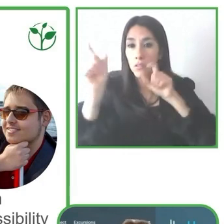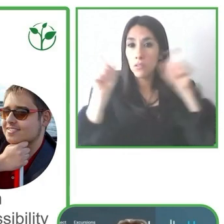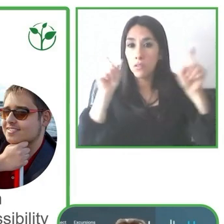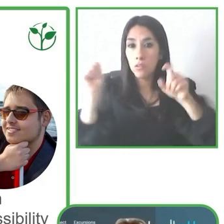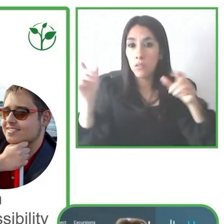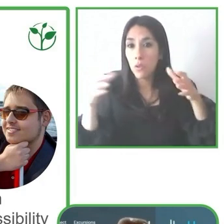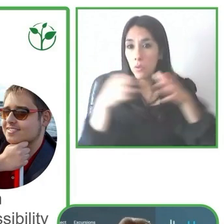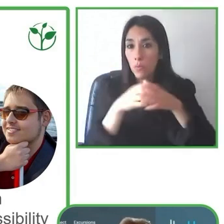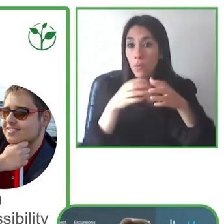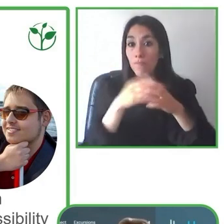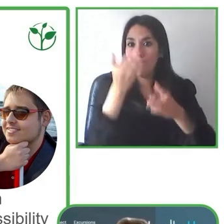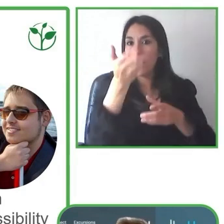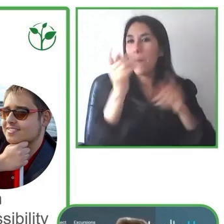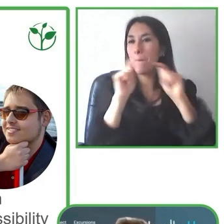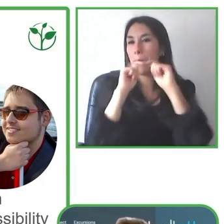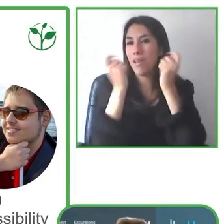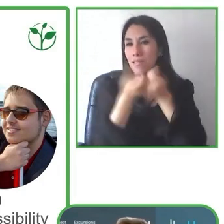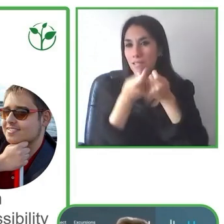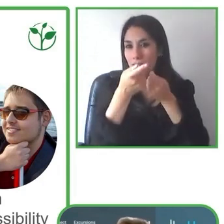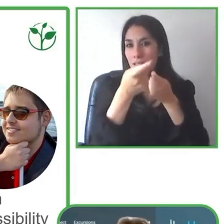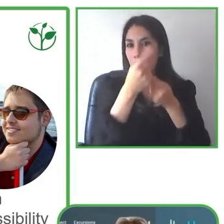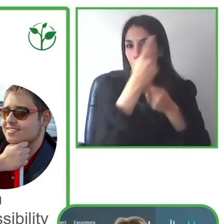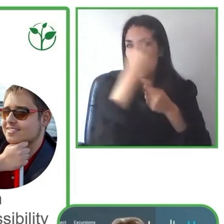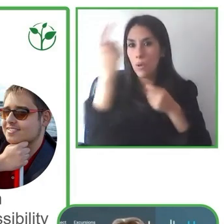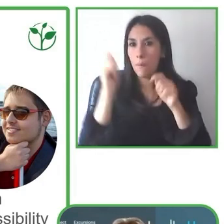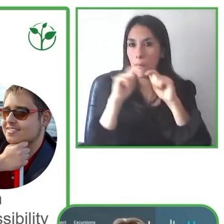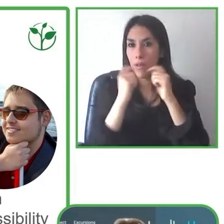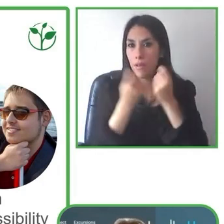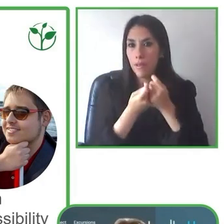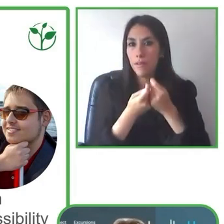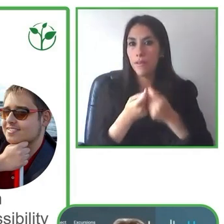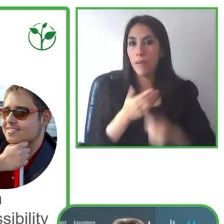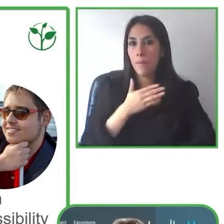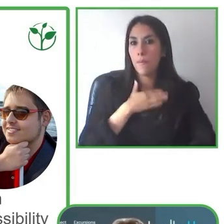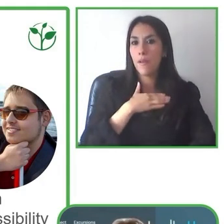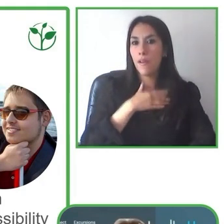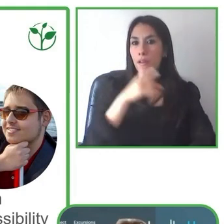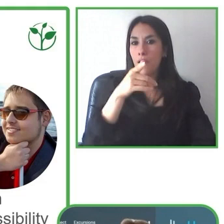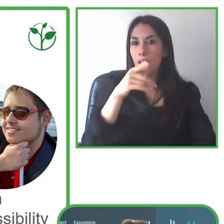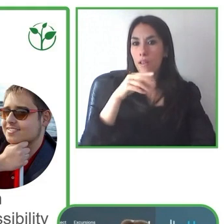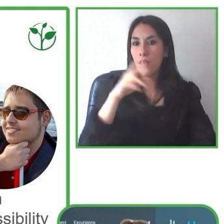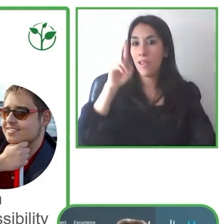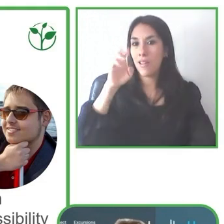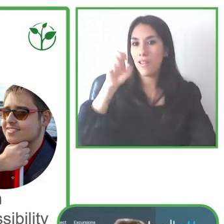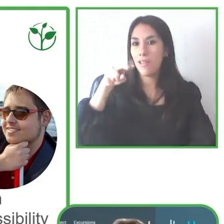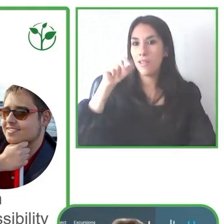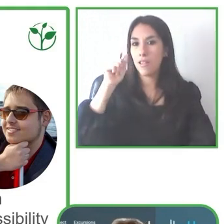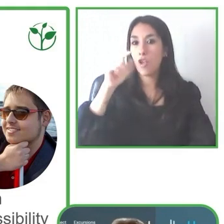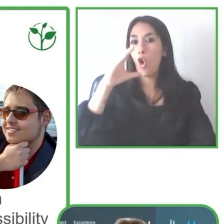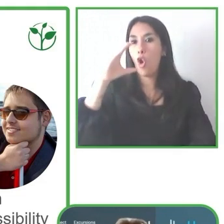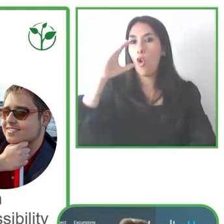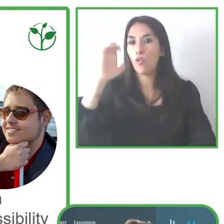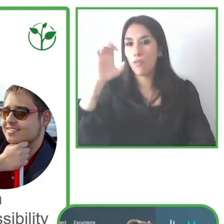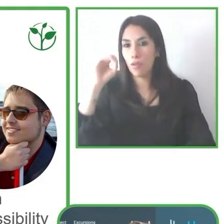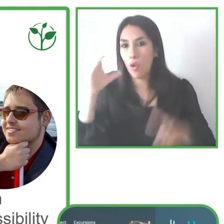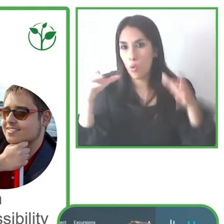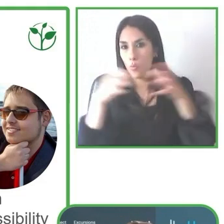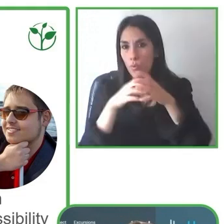international team of like minded people. Half of our team members have disabilities and they work as a journal,